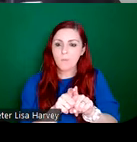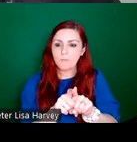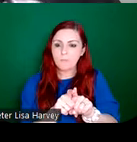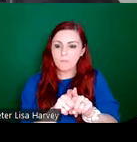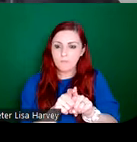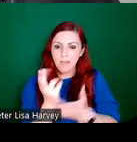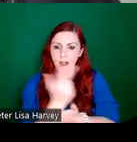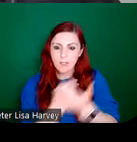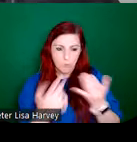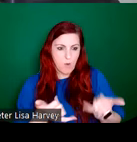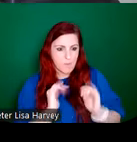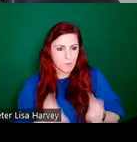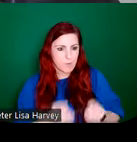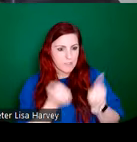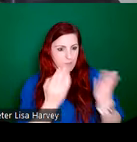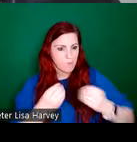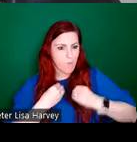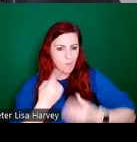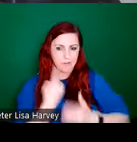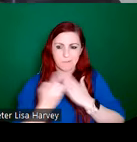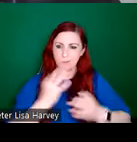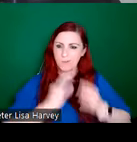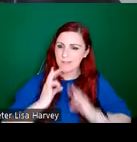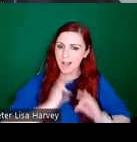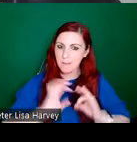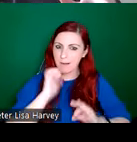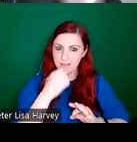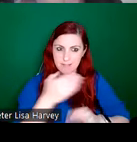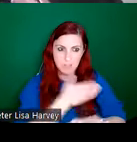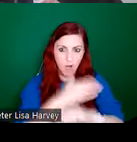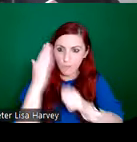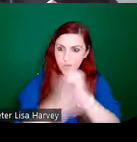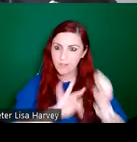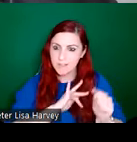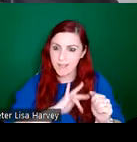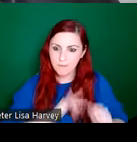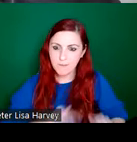essentially express their individualism at the studio. Now, before we move on,